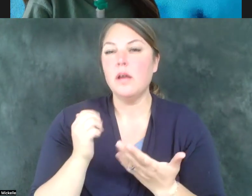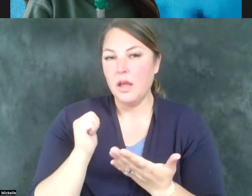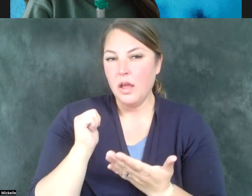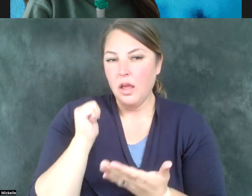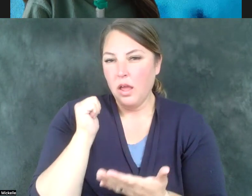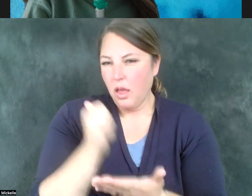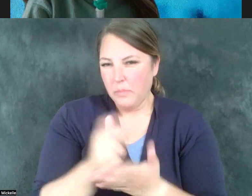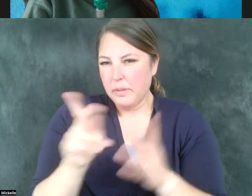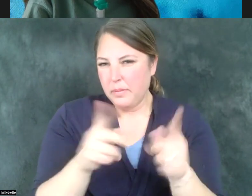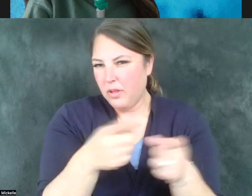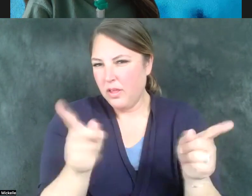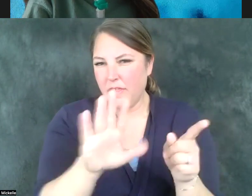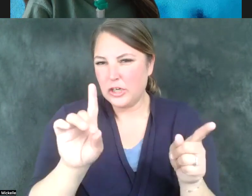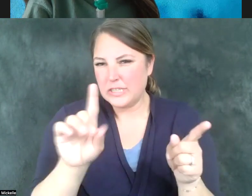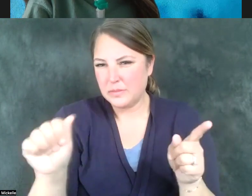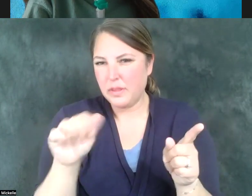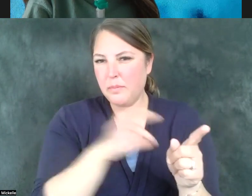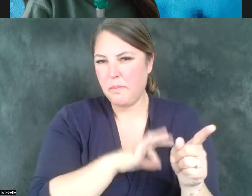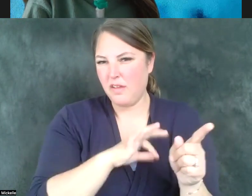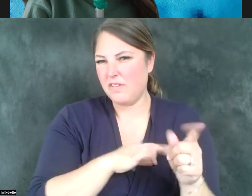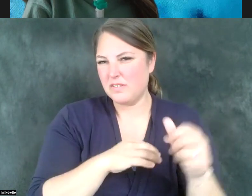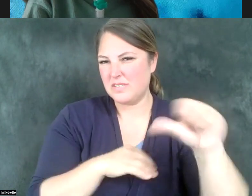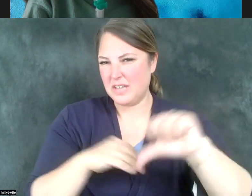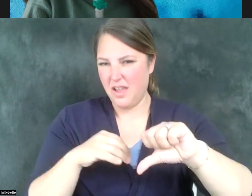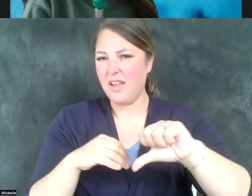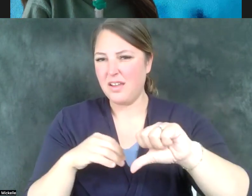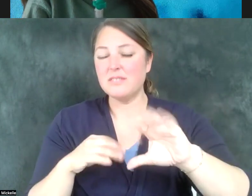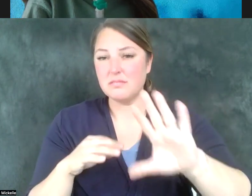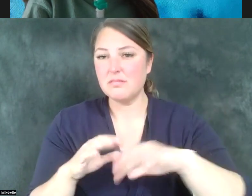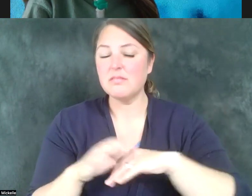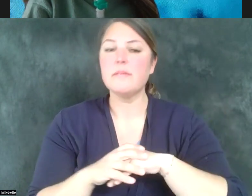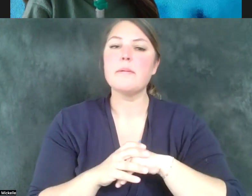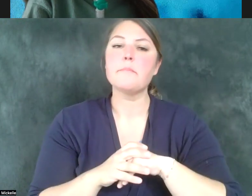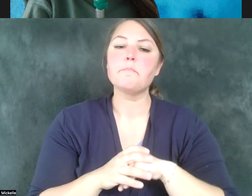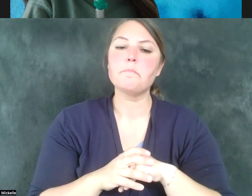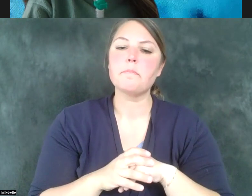there's a suspicion on the part of many people that if you give individuals